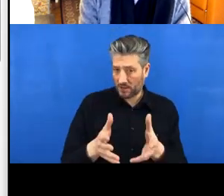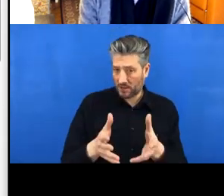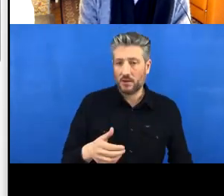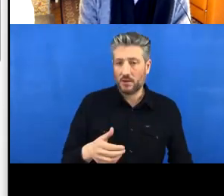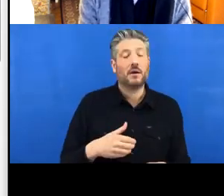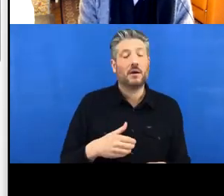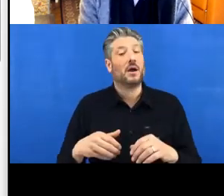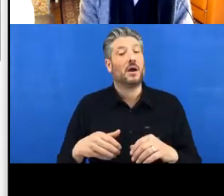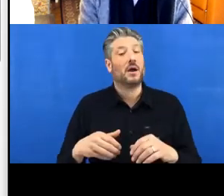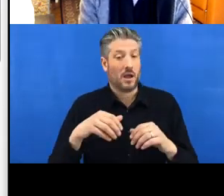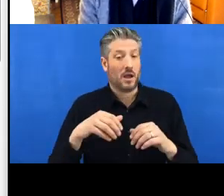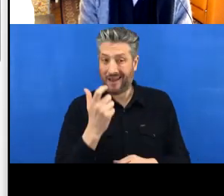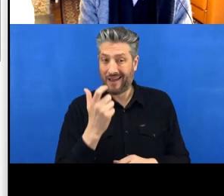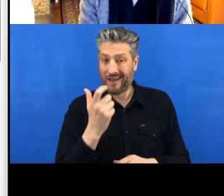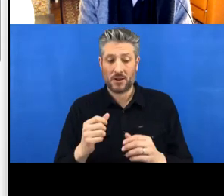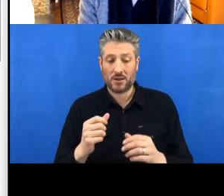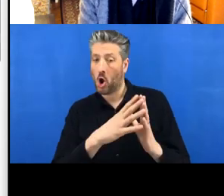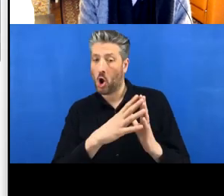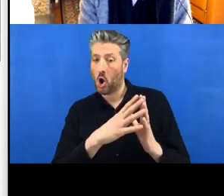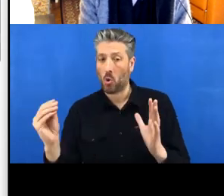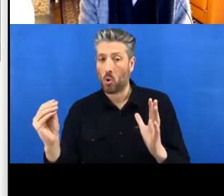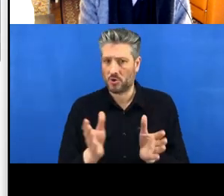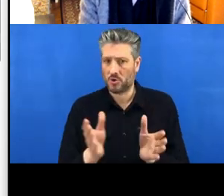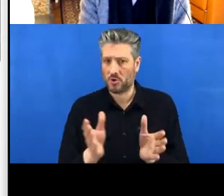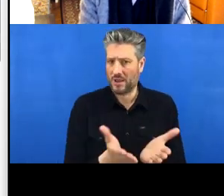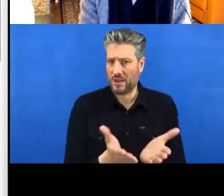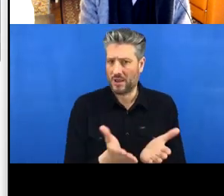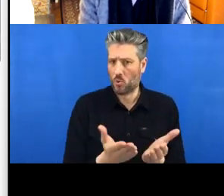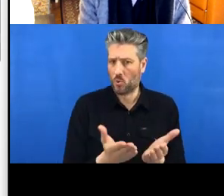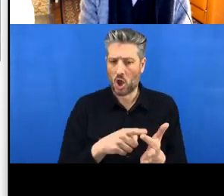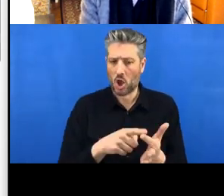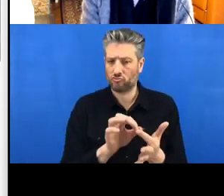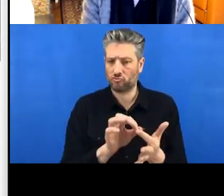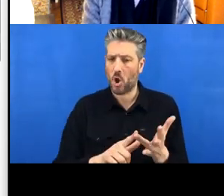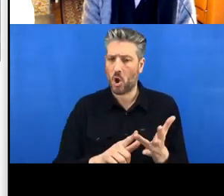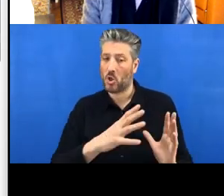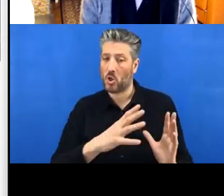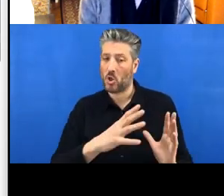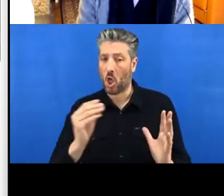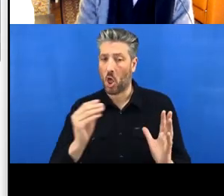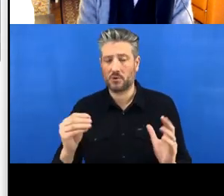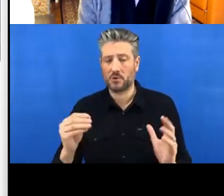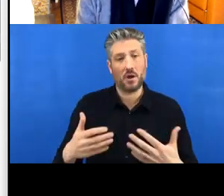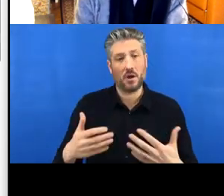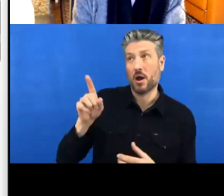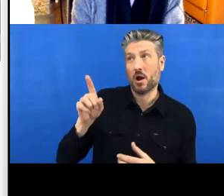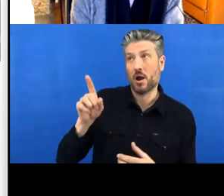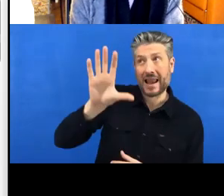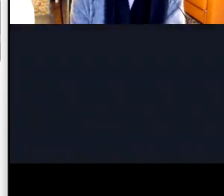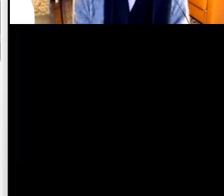So ‘cloning’ means to copy them from the cloud to our local laptop, desktop, whatever.